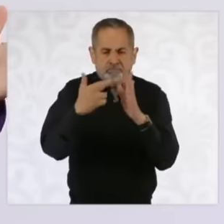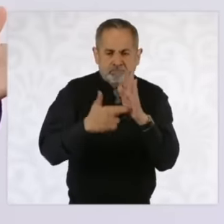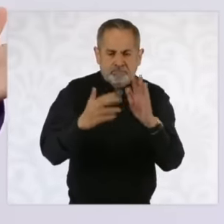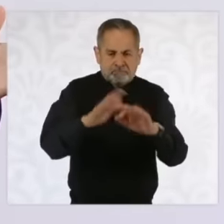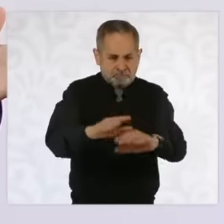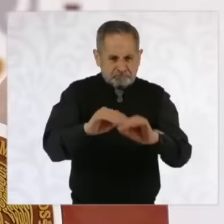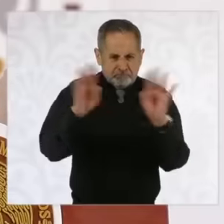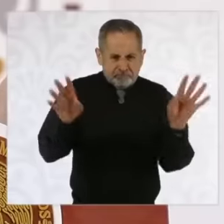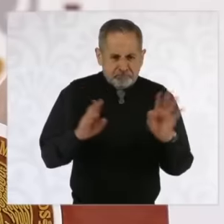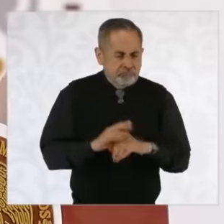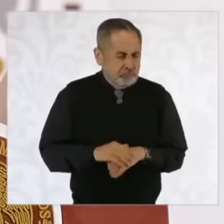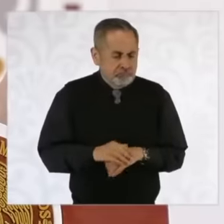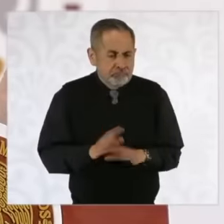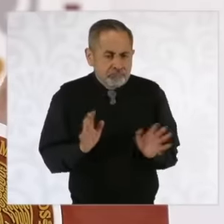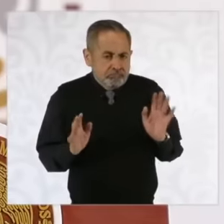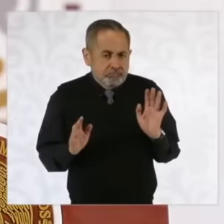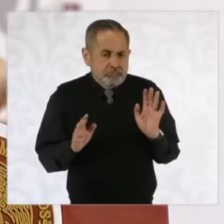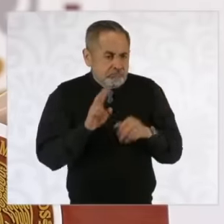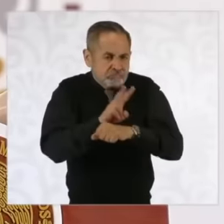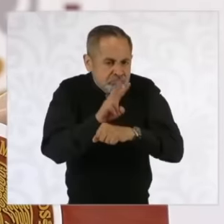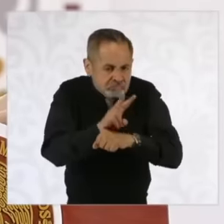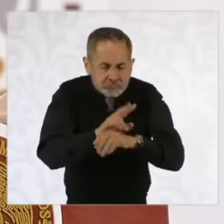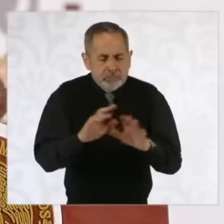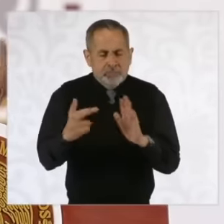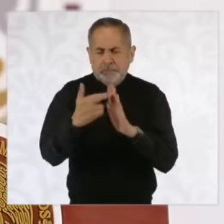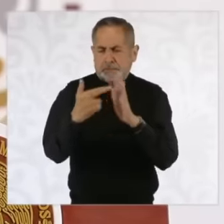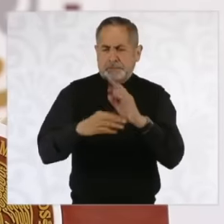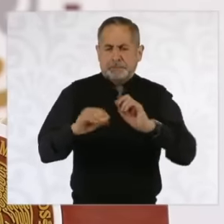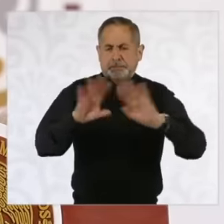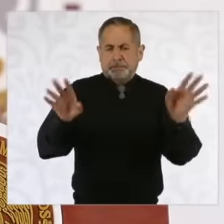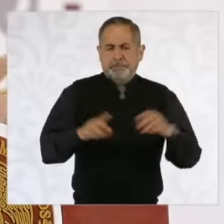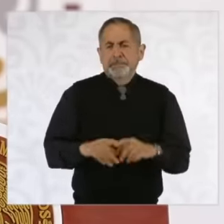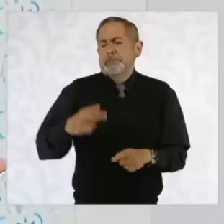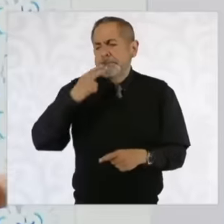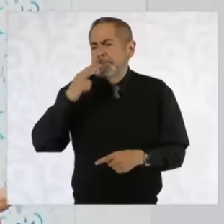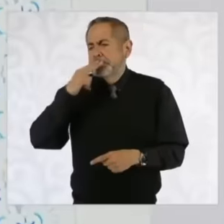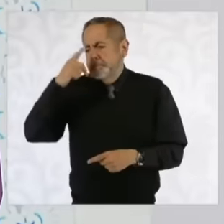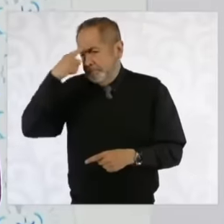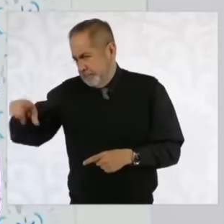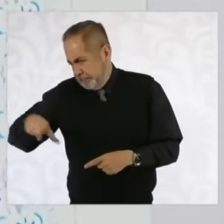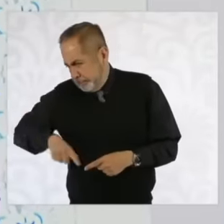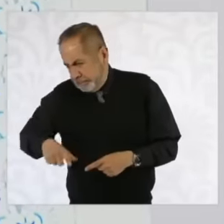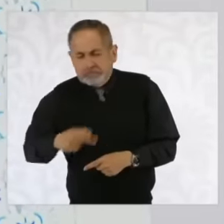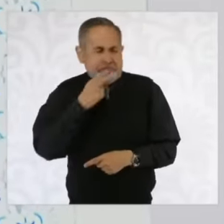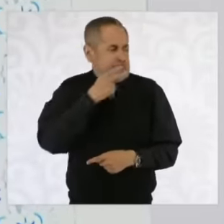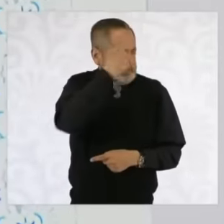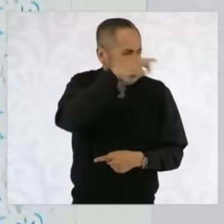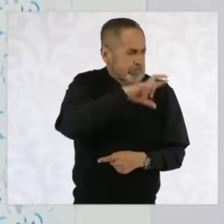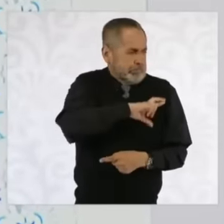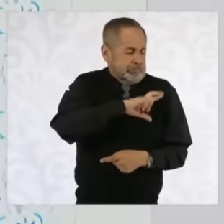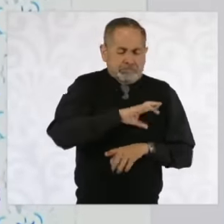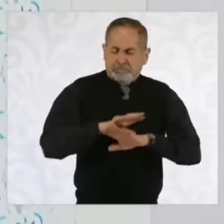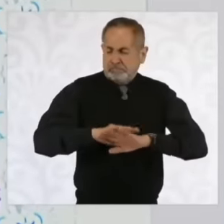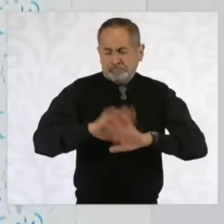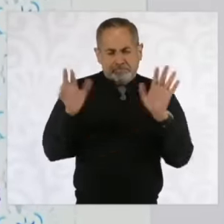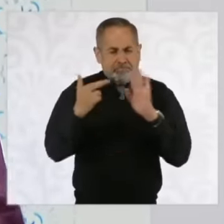the private sector and that help the public system and that help it in general Well, to the nation and to the